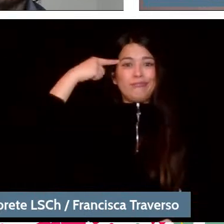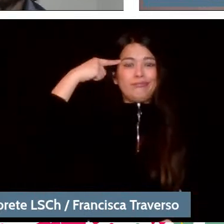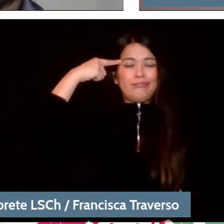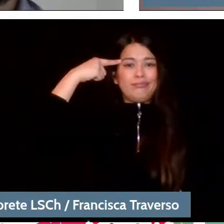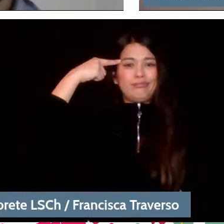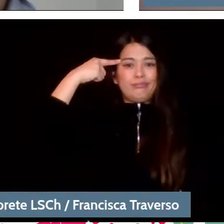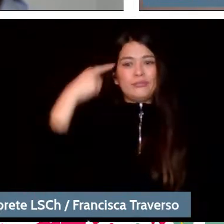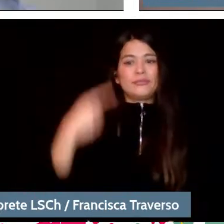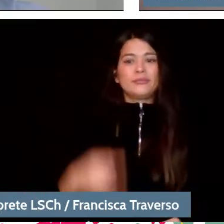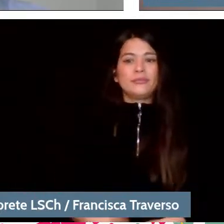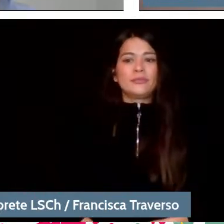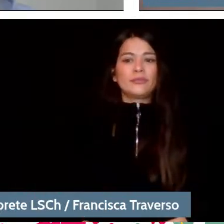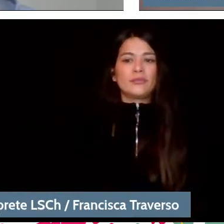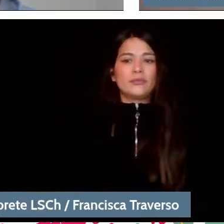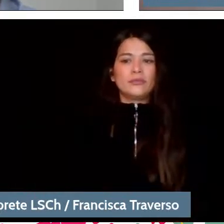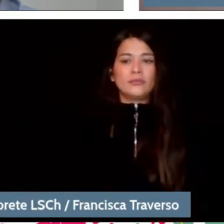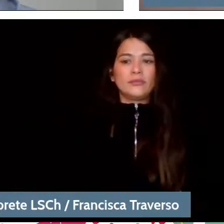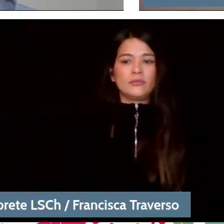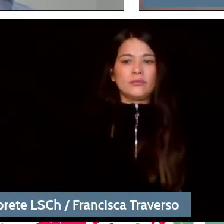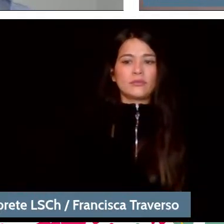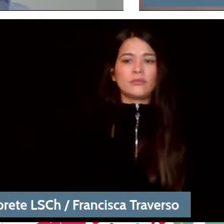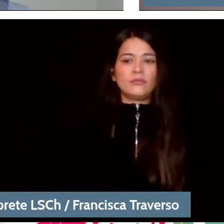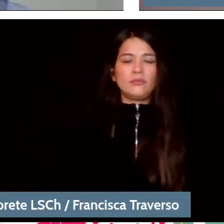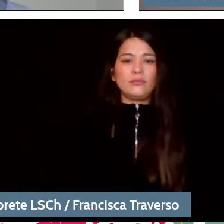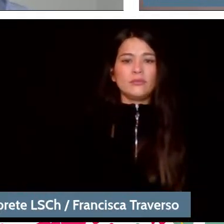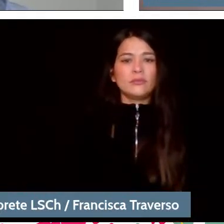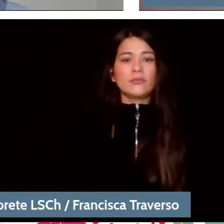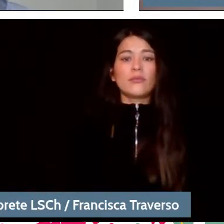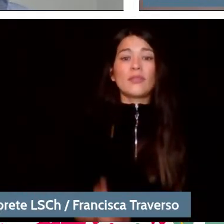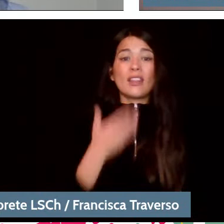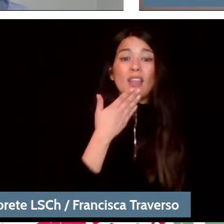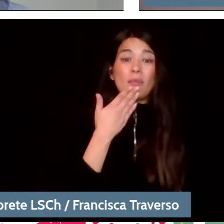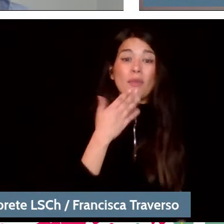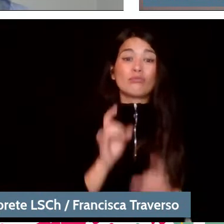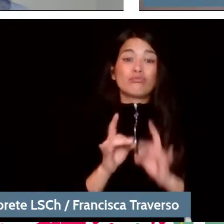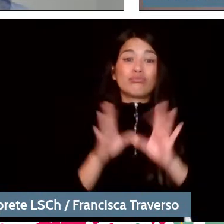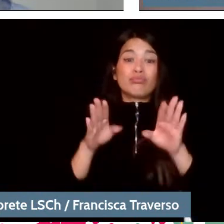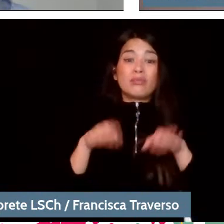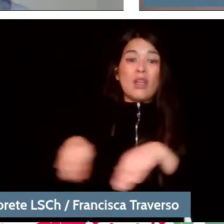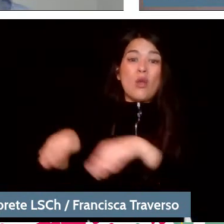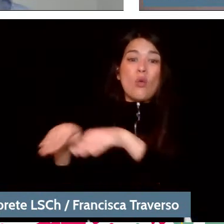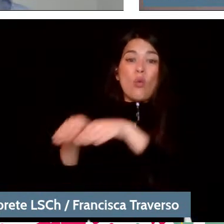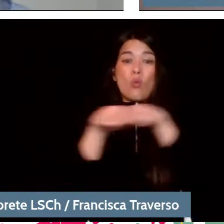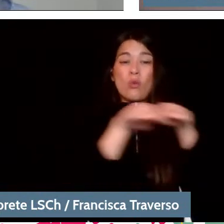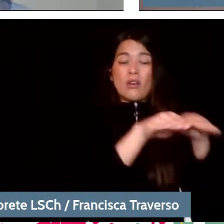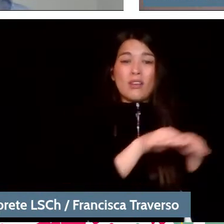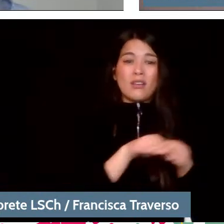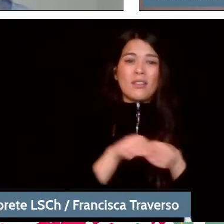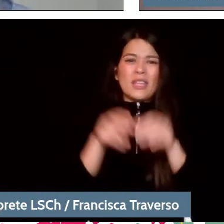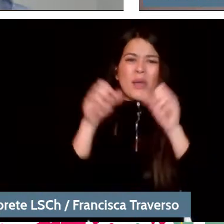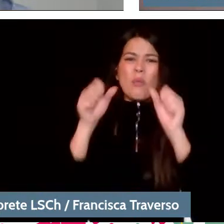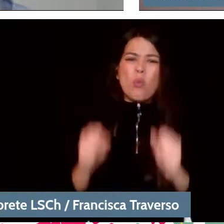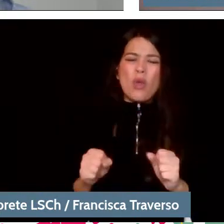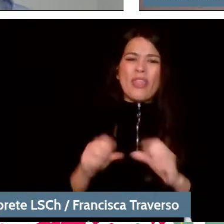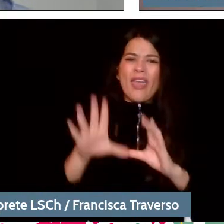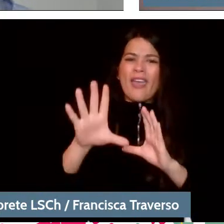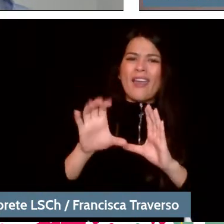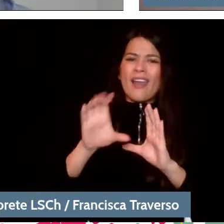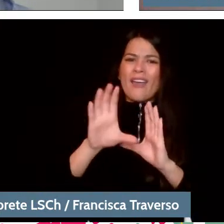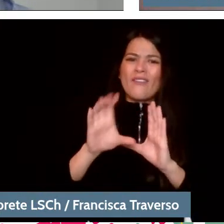And that also produced a uniformity of who had the possibility of recording. Little by little they began to appear.